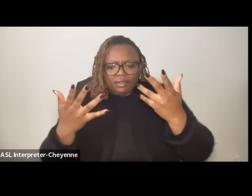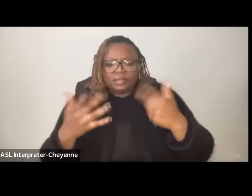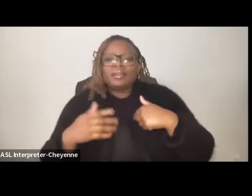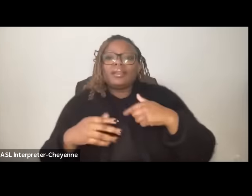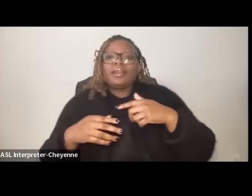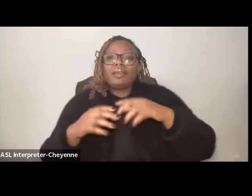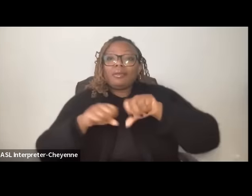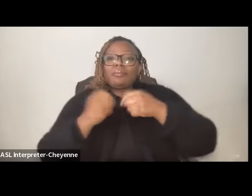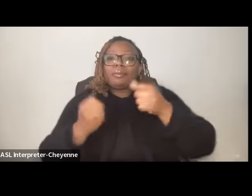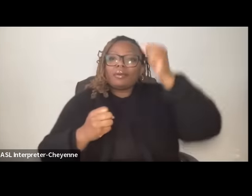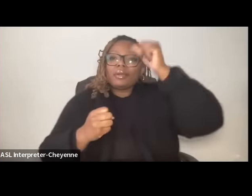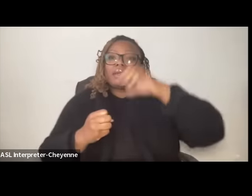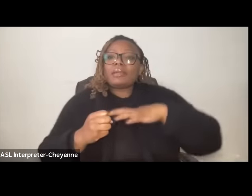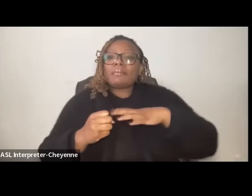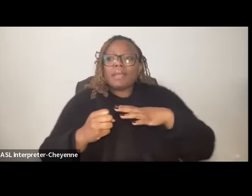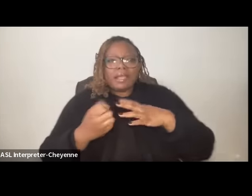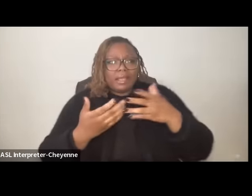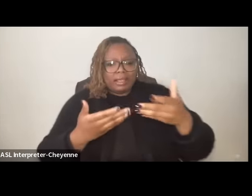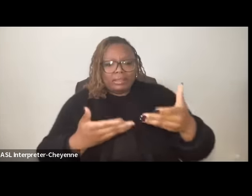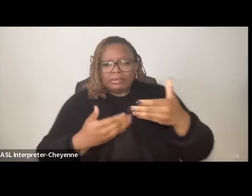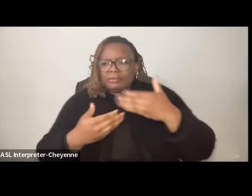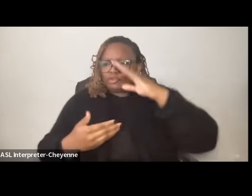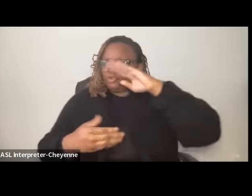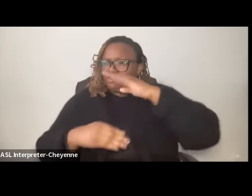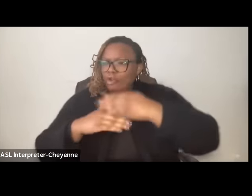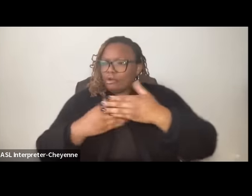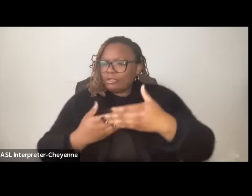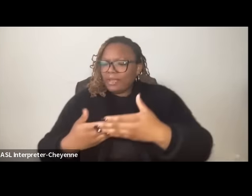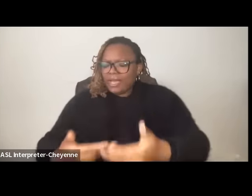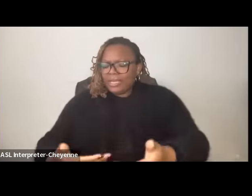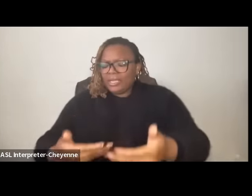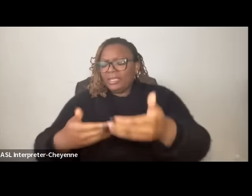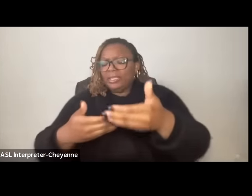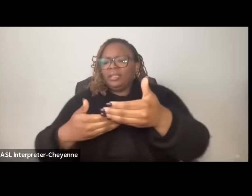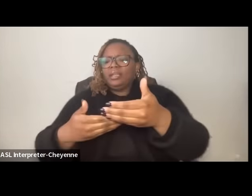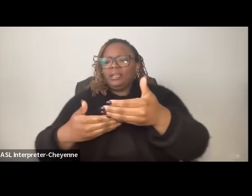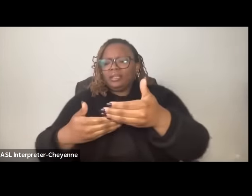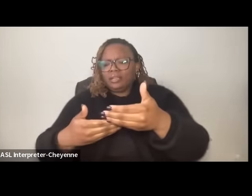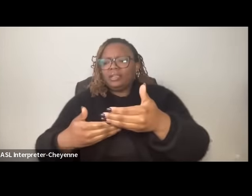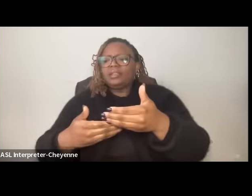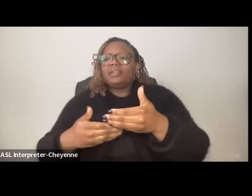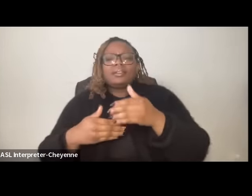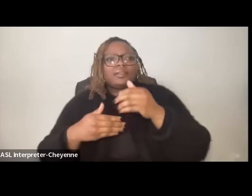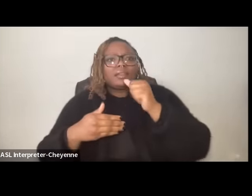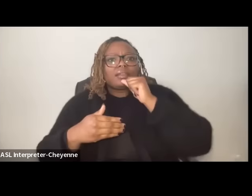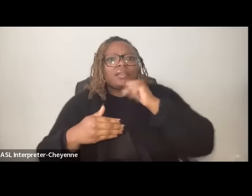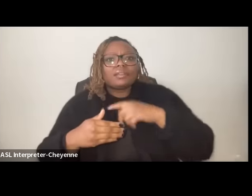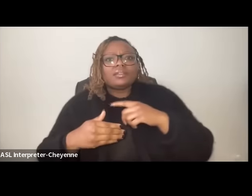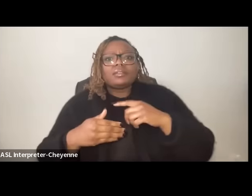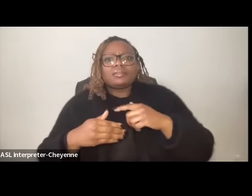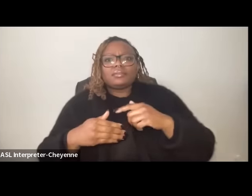whose little body has also been broken a woman wailes for the loss of her son no parts of his